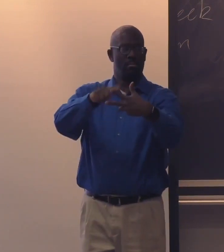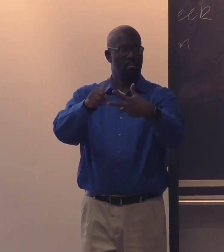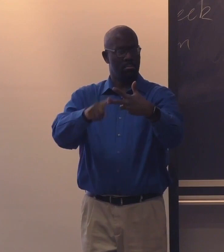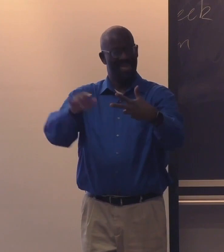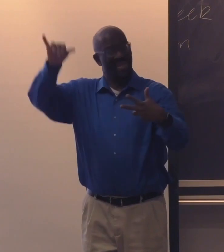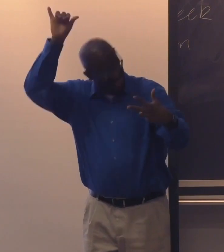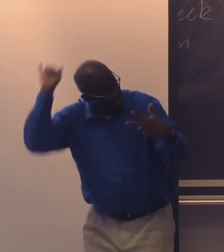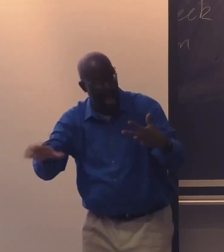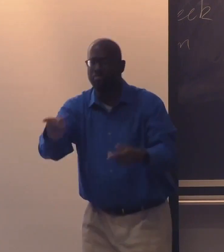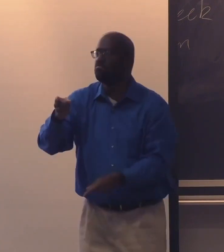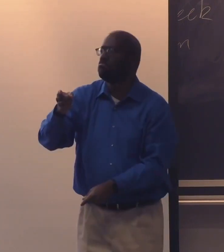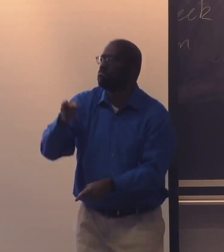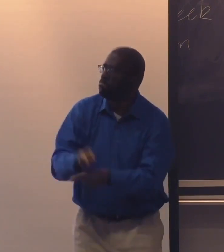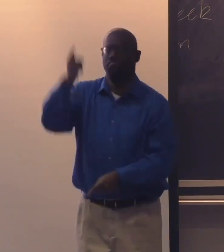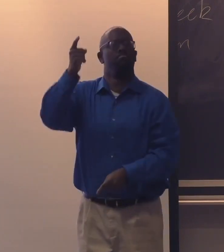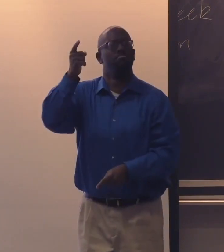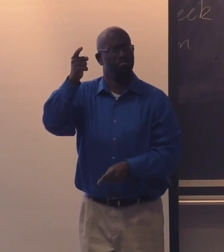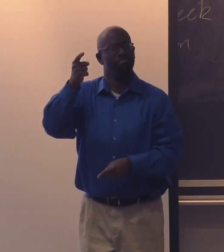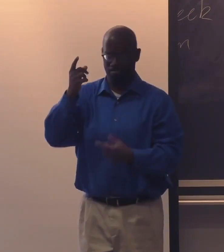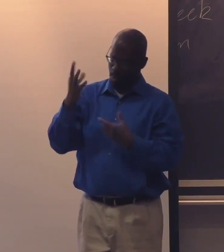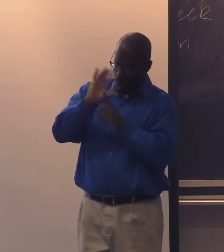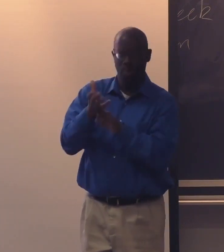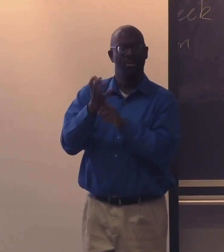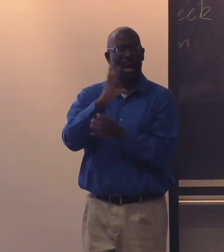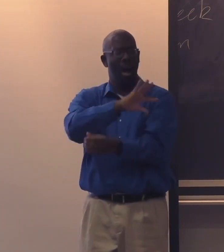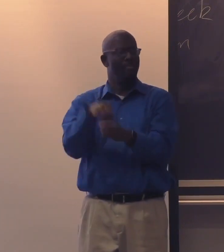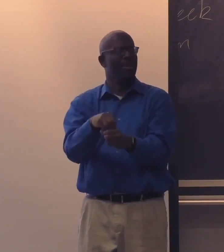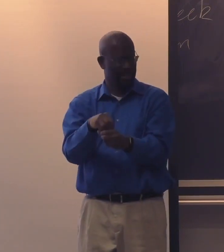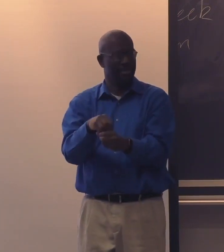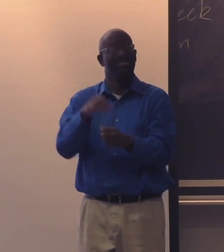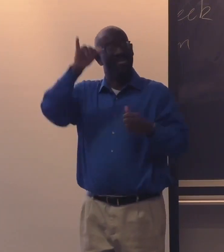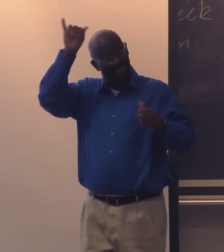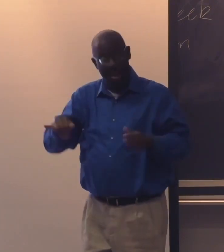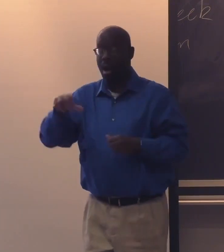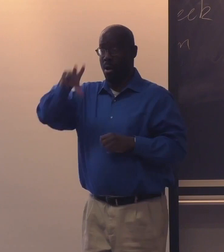So those are the three that were decided upon that were aligned to our culture.